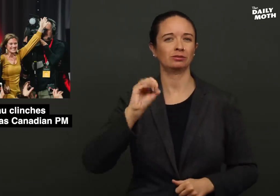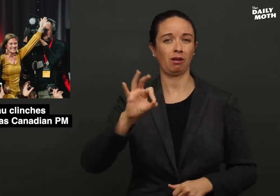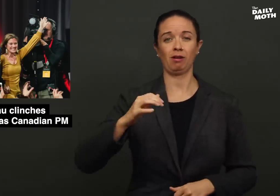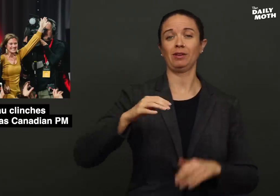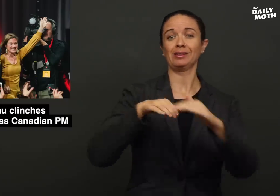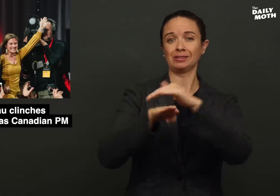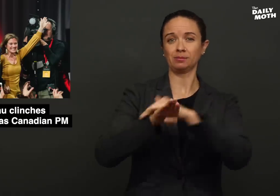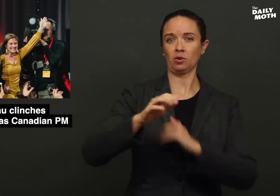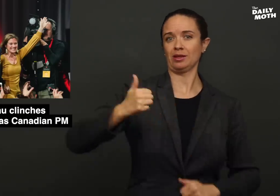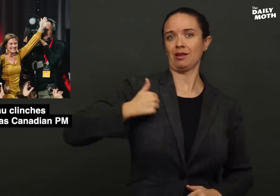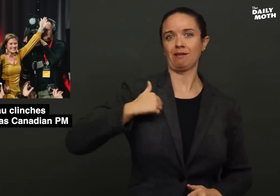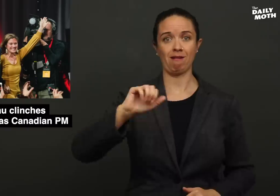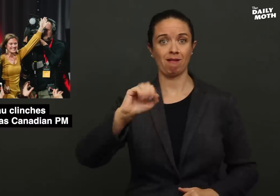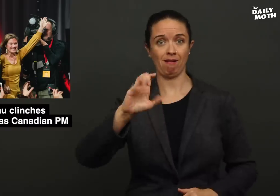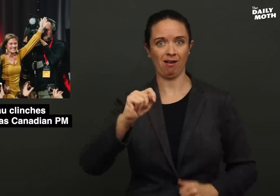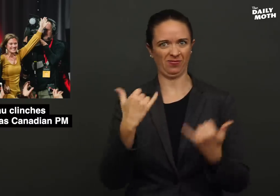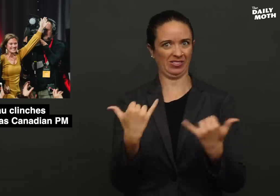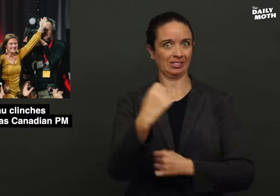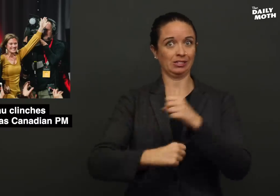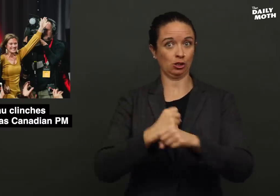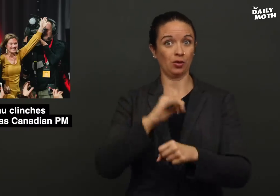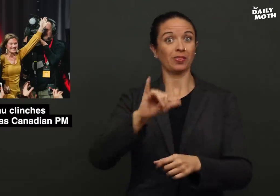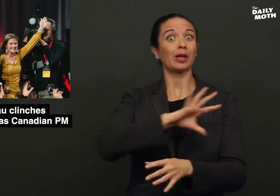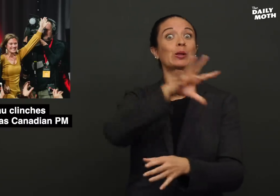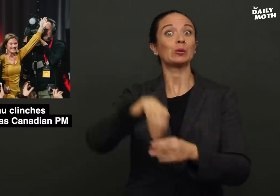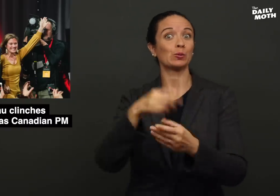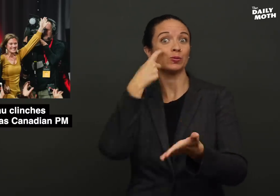of the Accessible Canada Act this year that also included